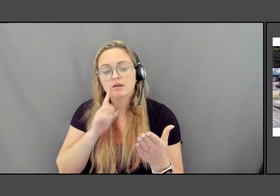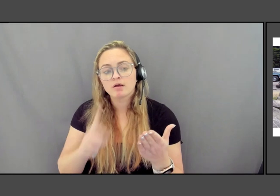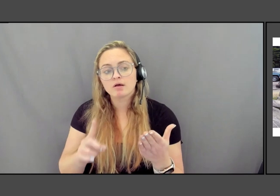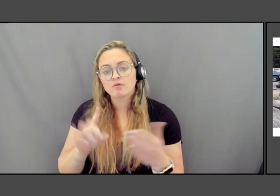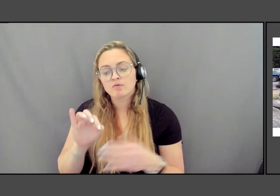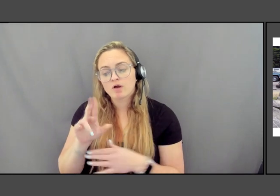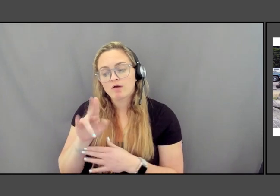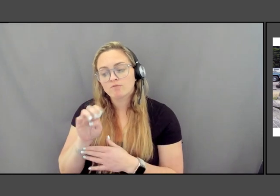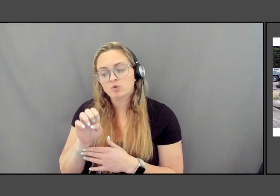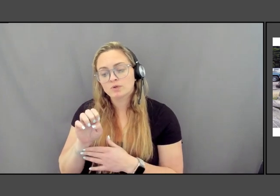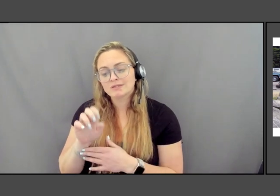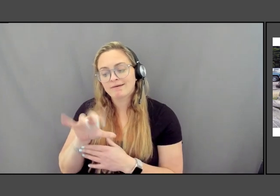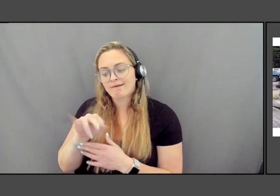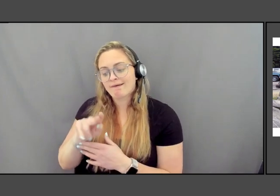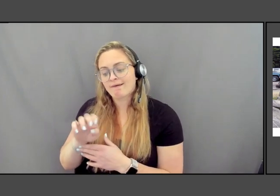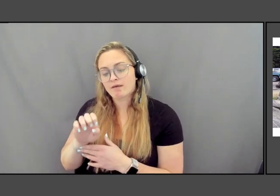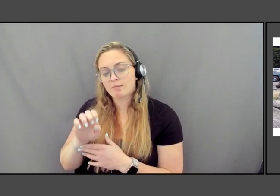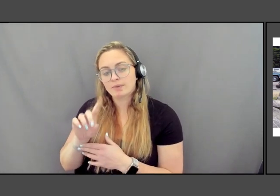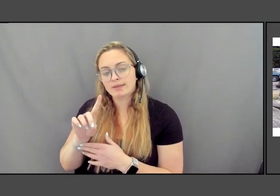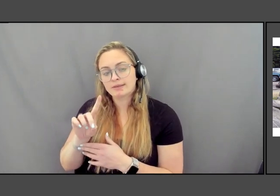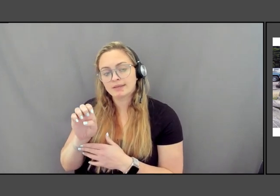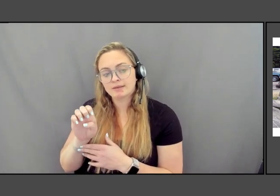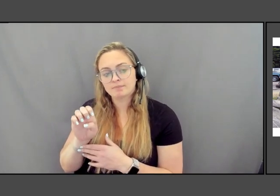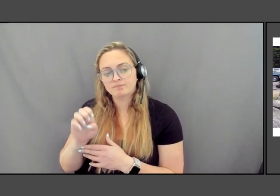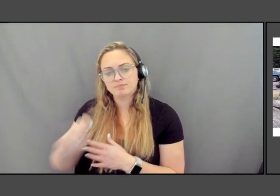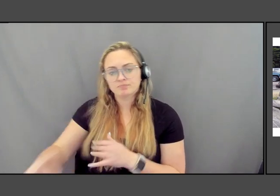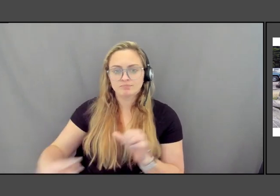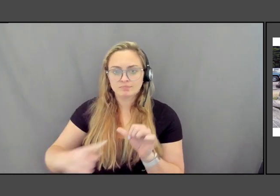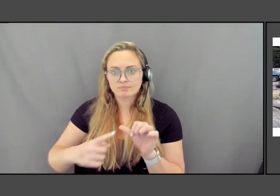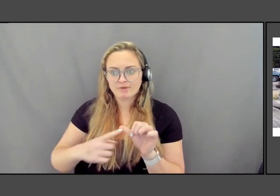And I, this was my first site visit and I could not believe